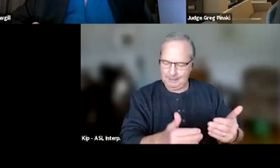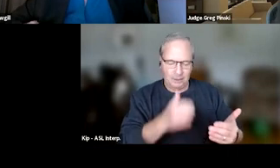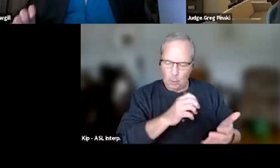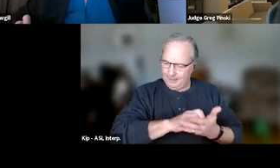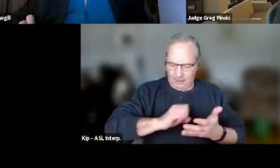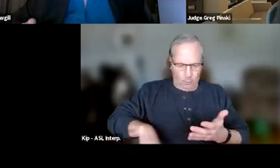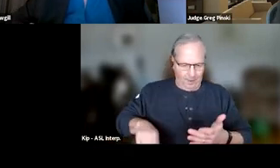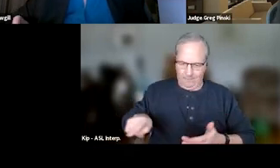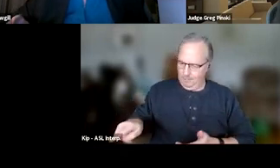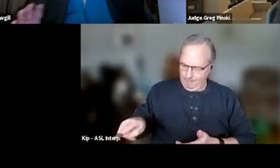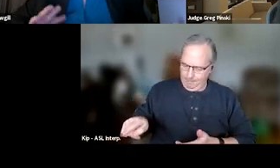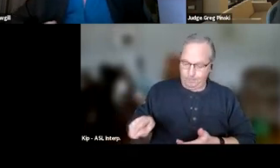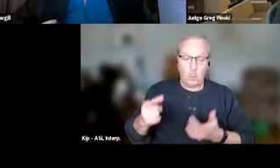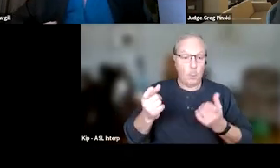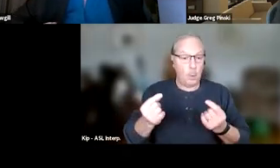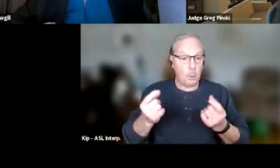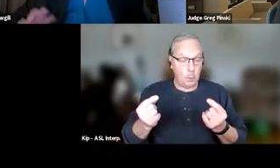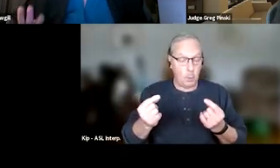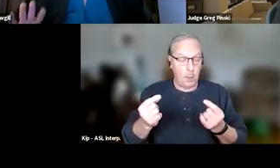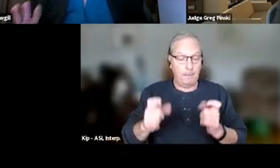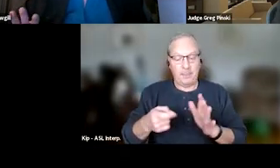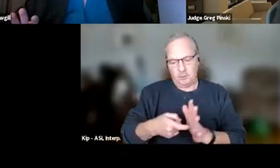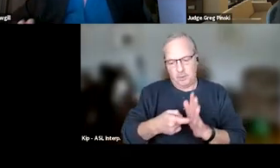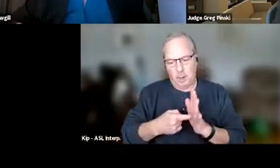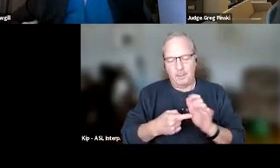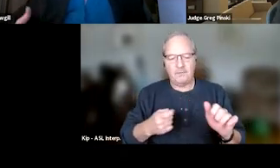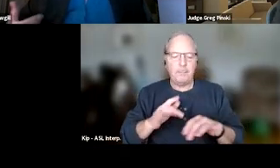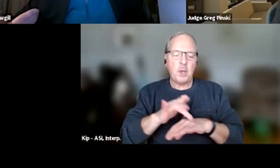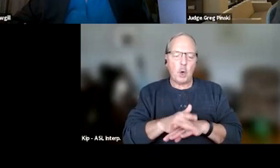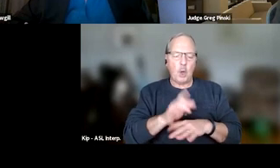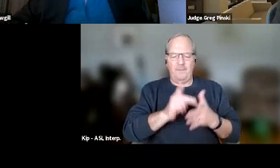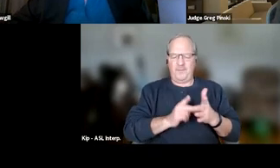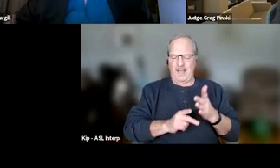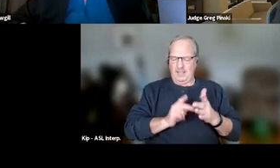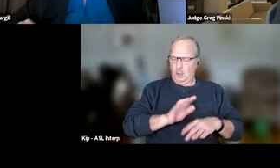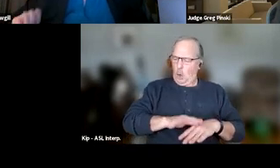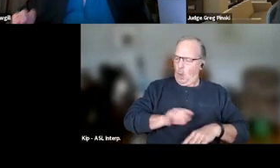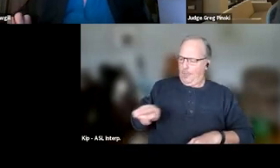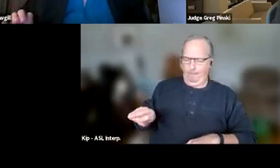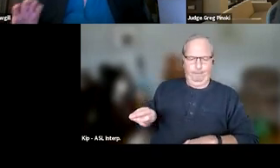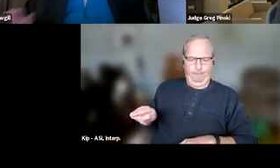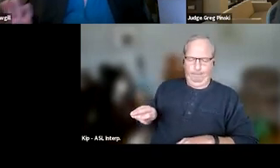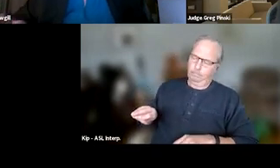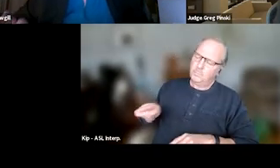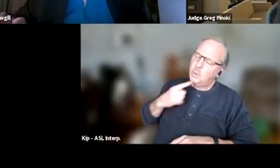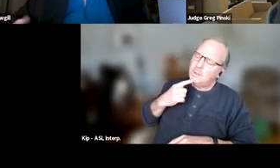But what you can do is put some of those requirements from the early phases on them. So you may say to them, "Hey, we're concerned